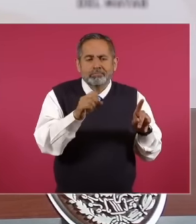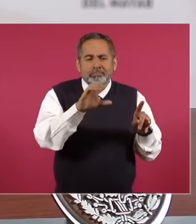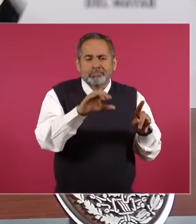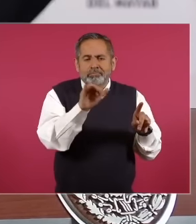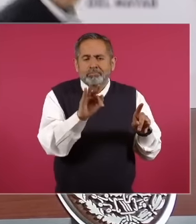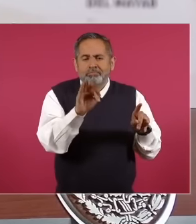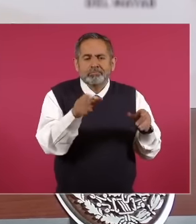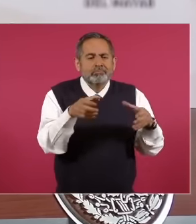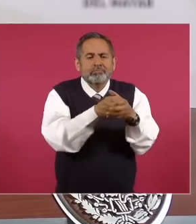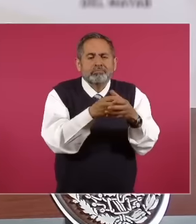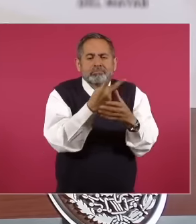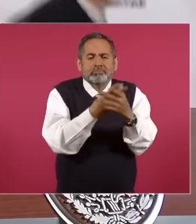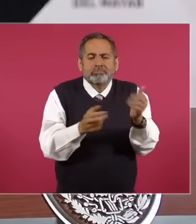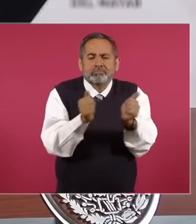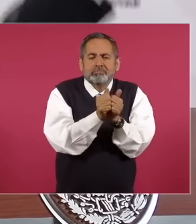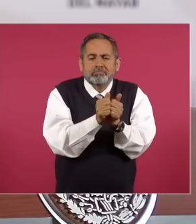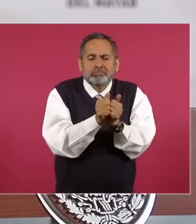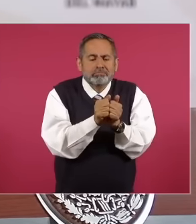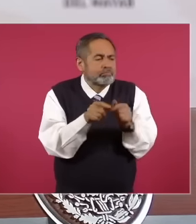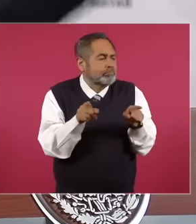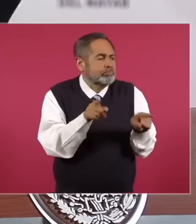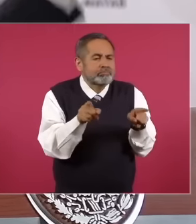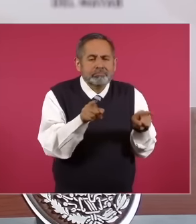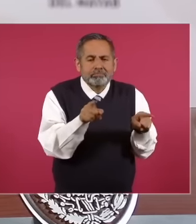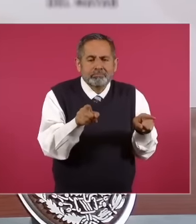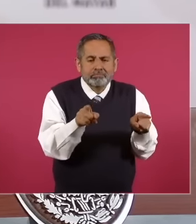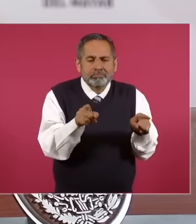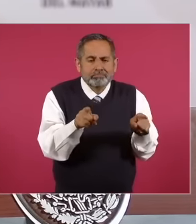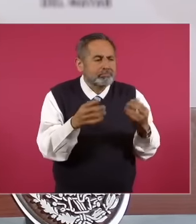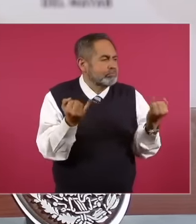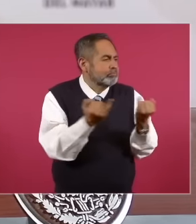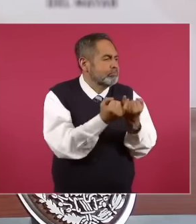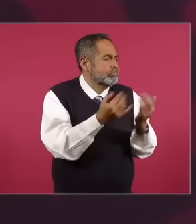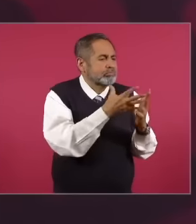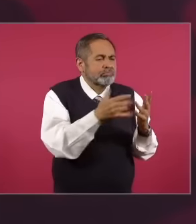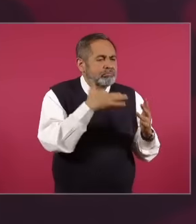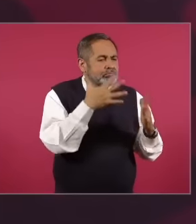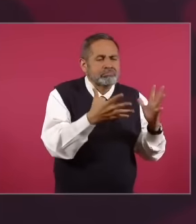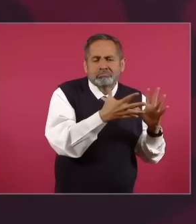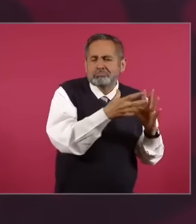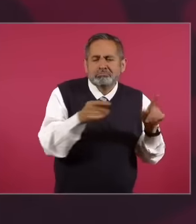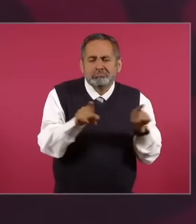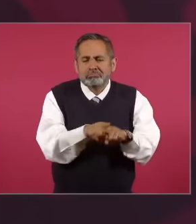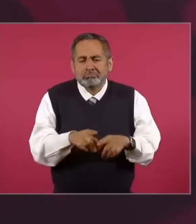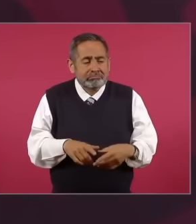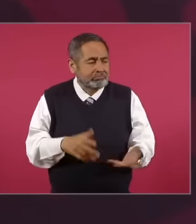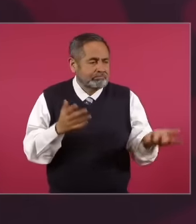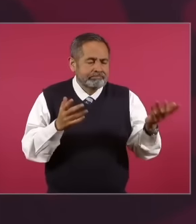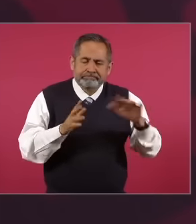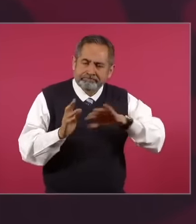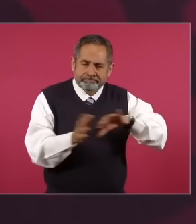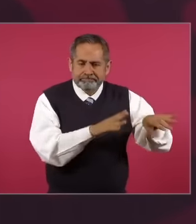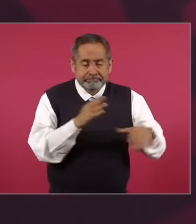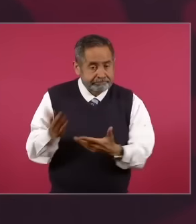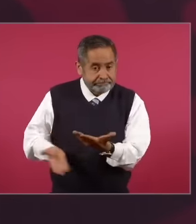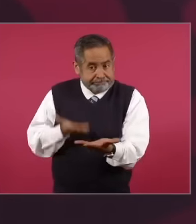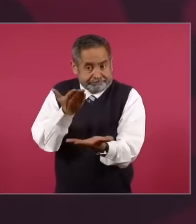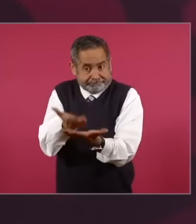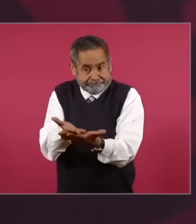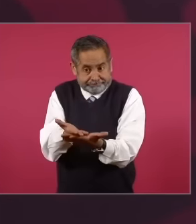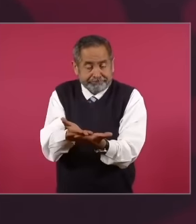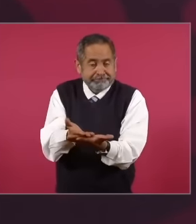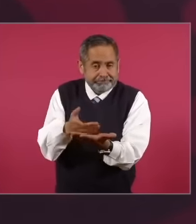of the court and everything else, so in the reform what is being proposed is that there be